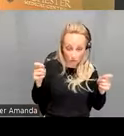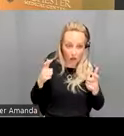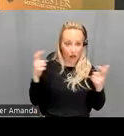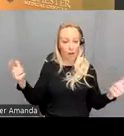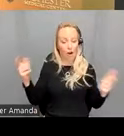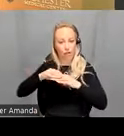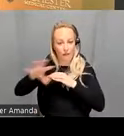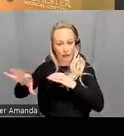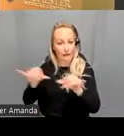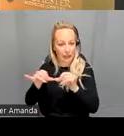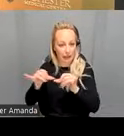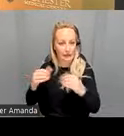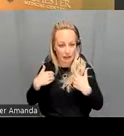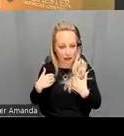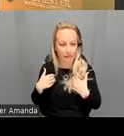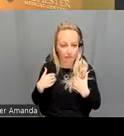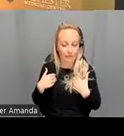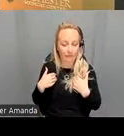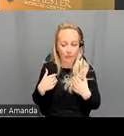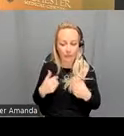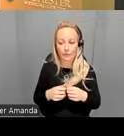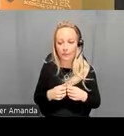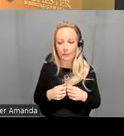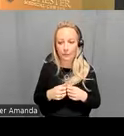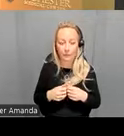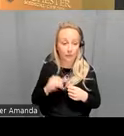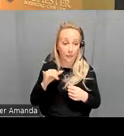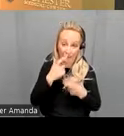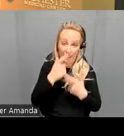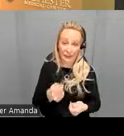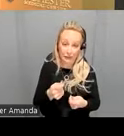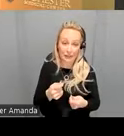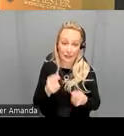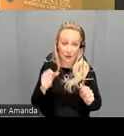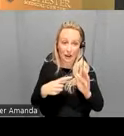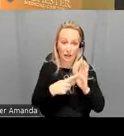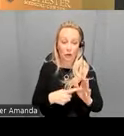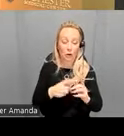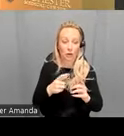size so this is interesting so we've shown that you can get these large effects of 22 minutes